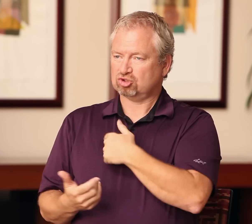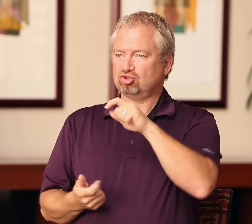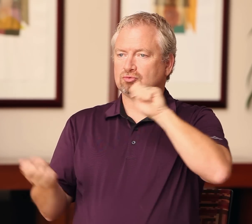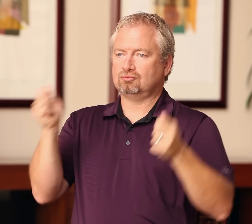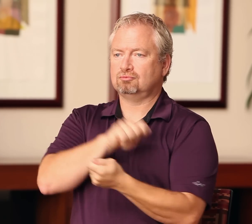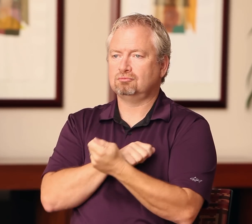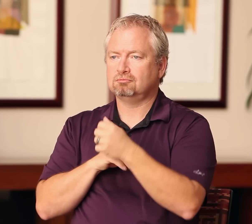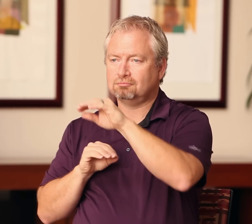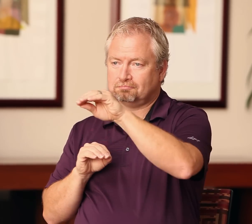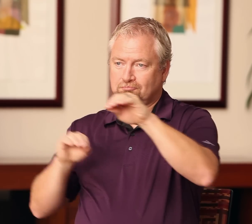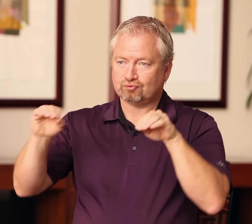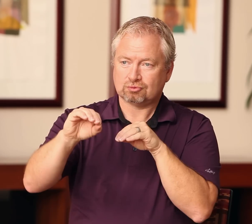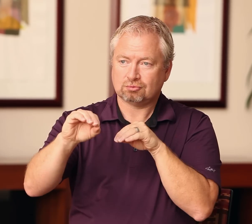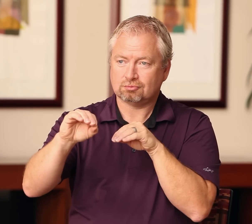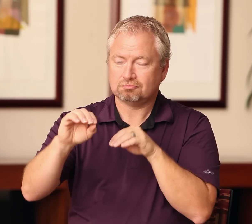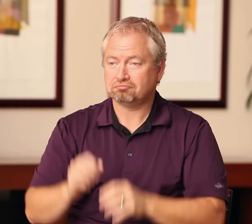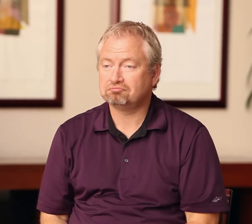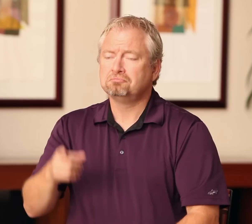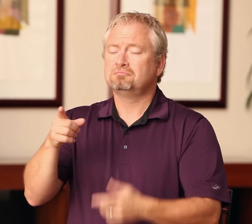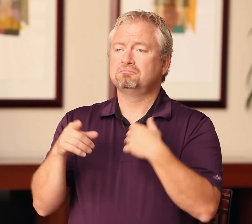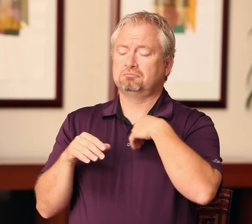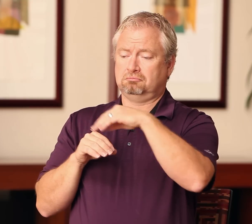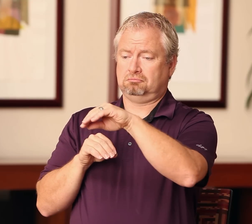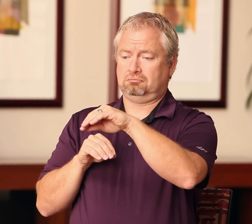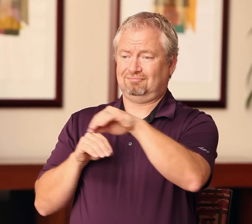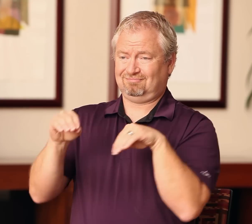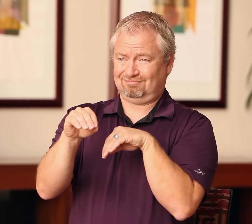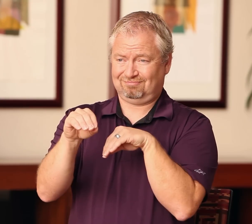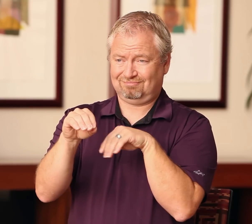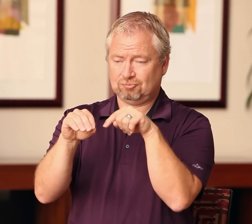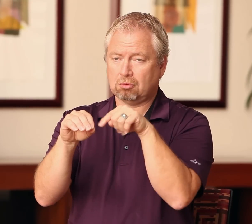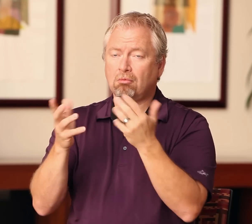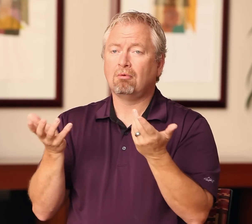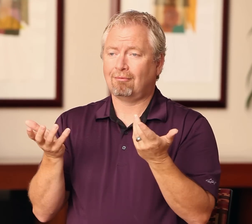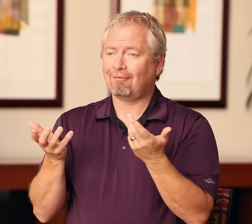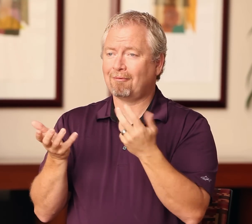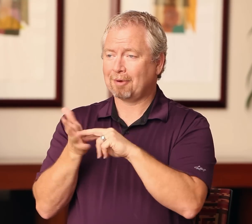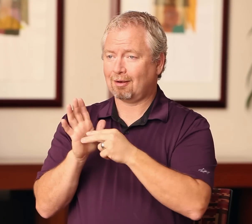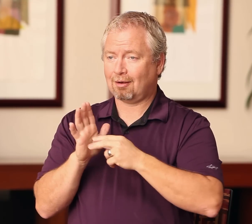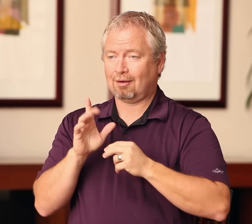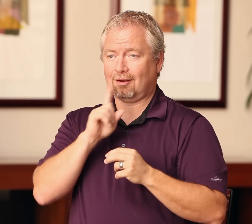The deaf interpreter should be moved to the forefront of this decision. If we move these positions around, and the deaf interpreter becomes the frontrunner,